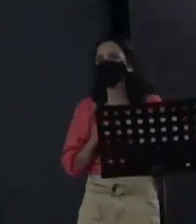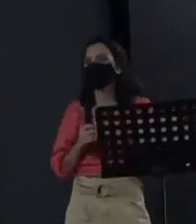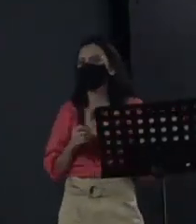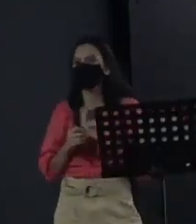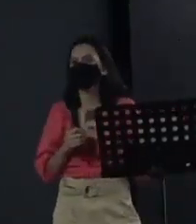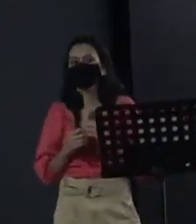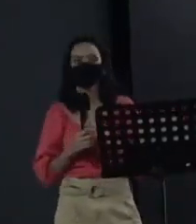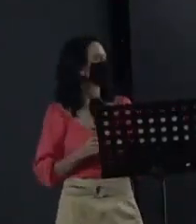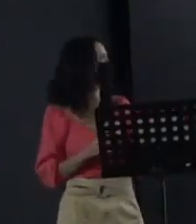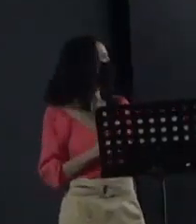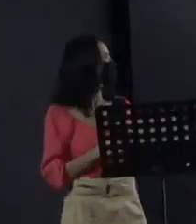hello, are you listening to me now